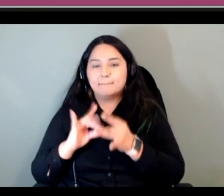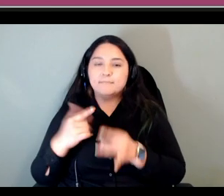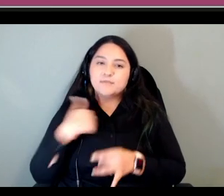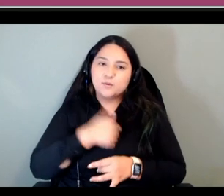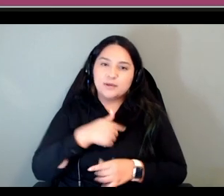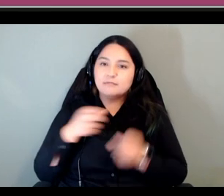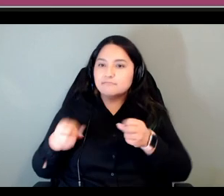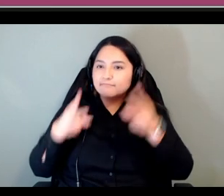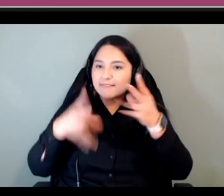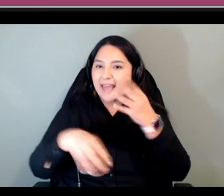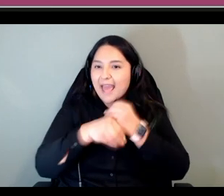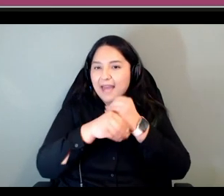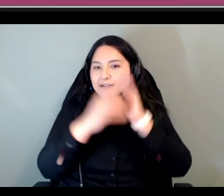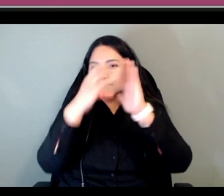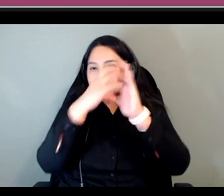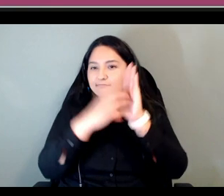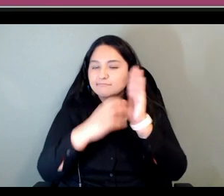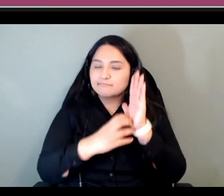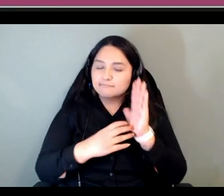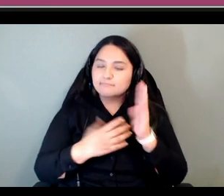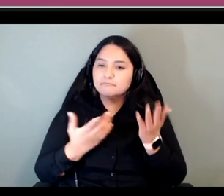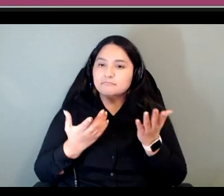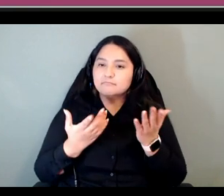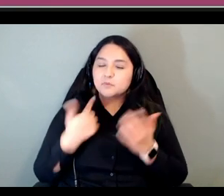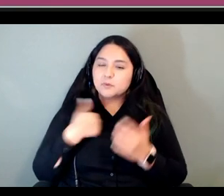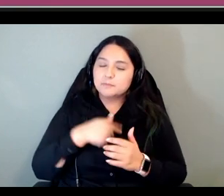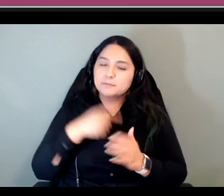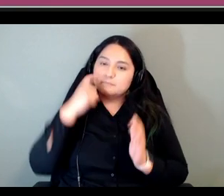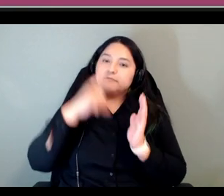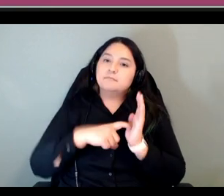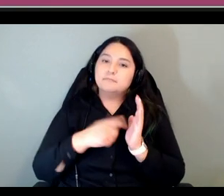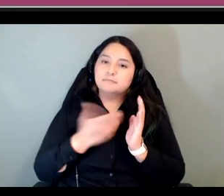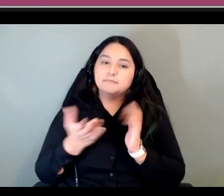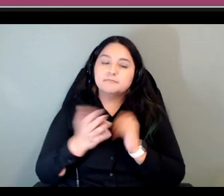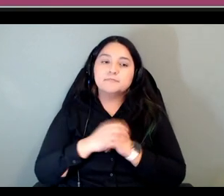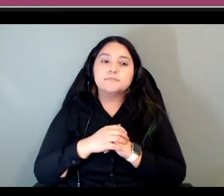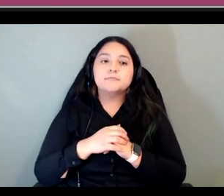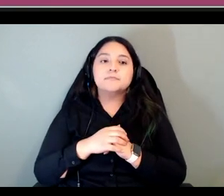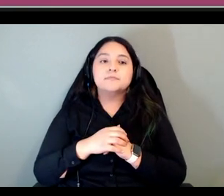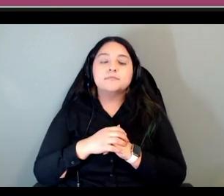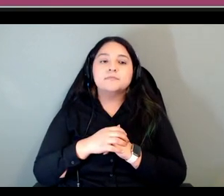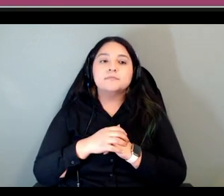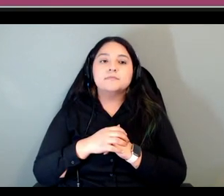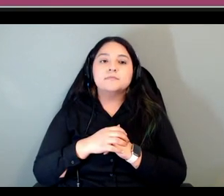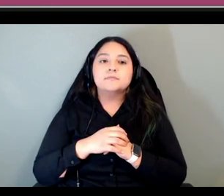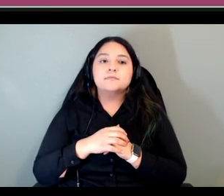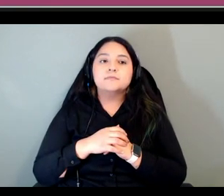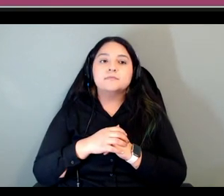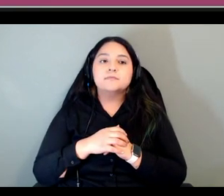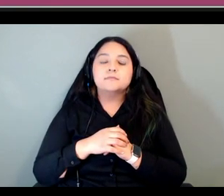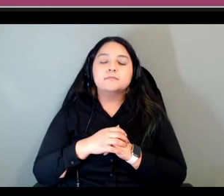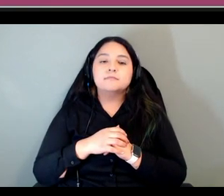we think are particularly telling um so um you know that it wasn't accessible before